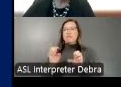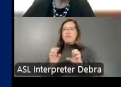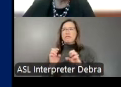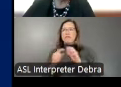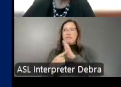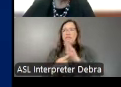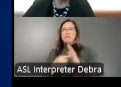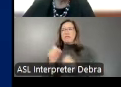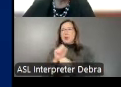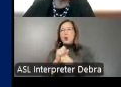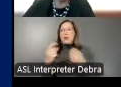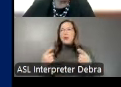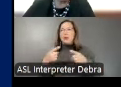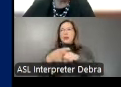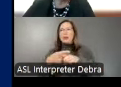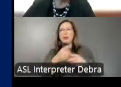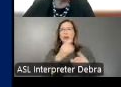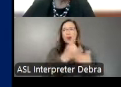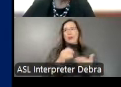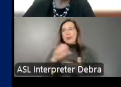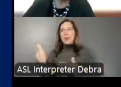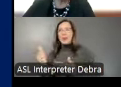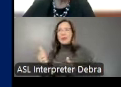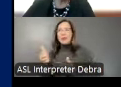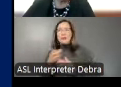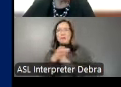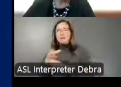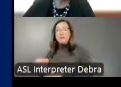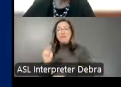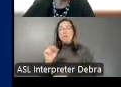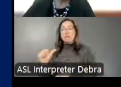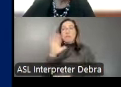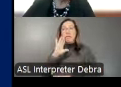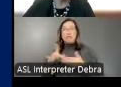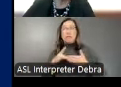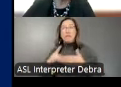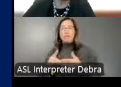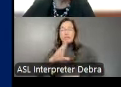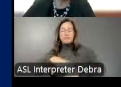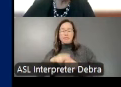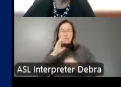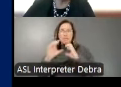other fields, the NEA is helping to lead national conversations on the arts as critical contributors